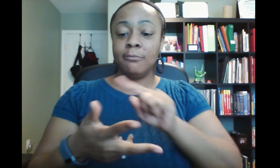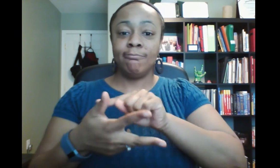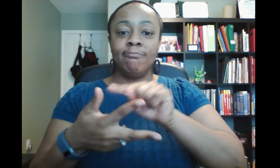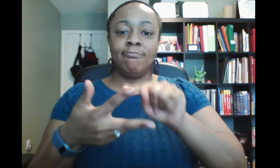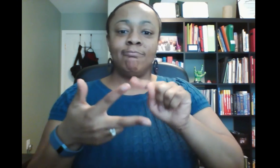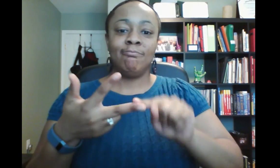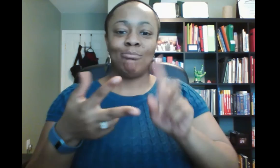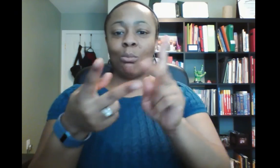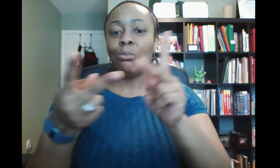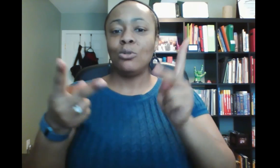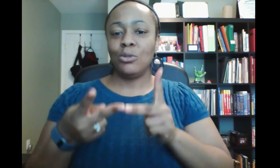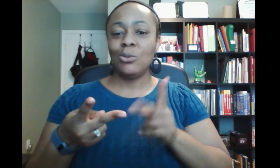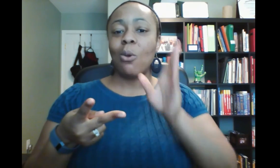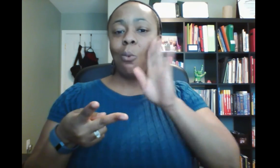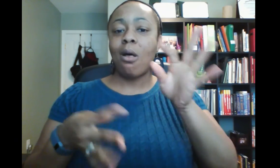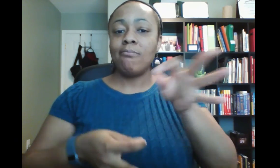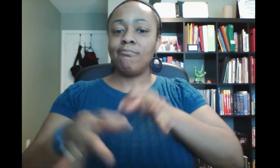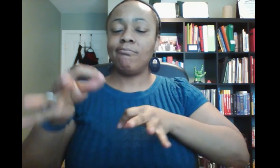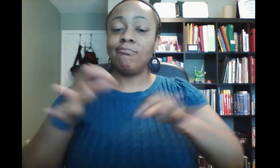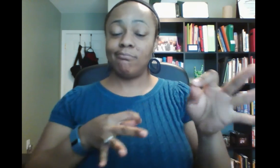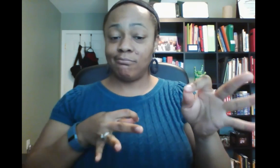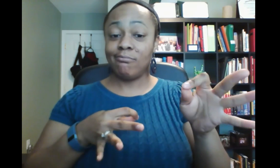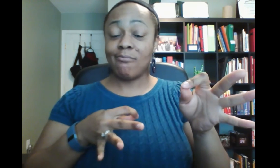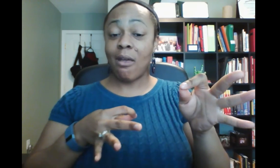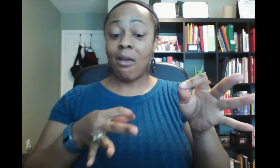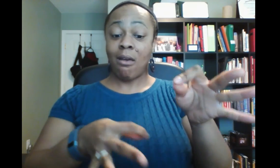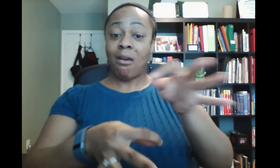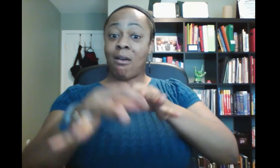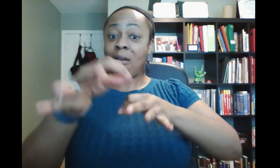The newly elected council members will take office